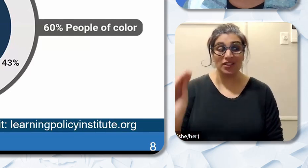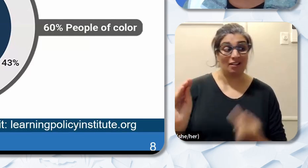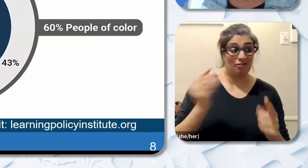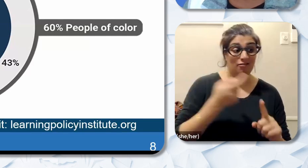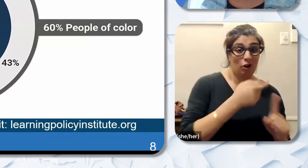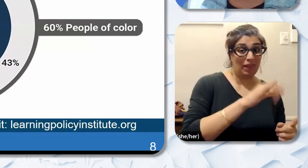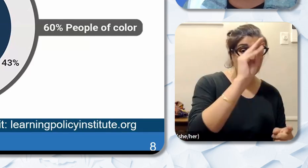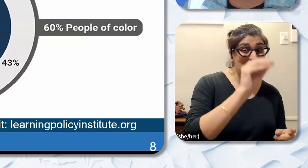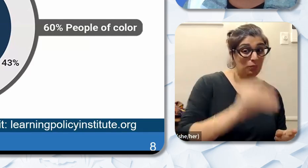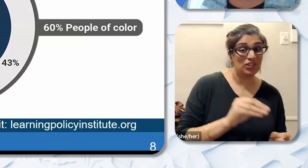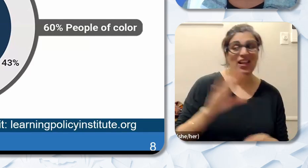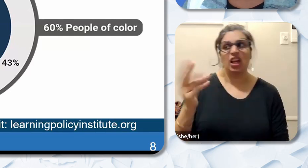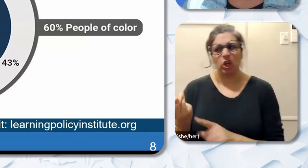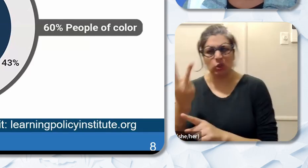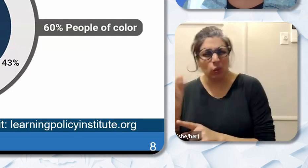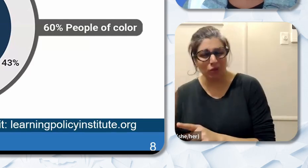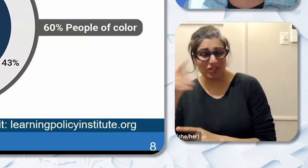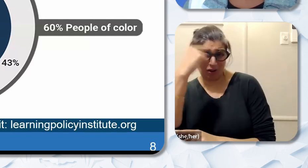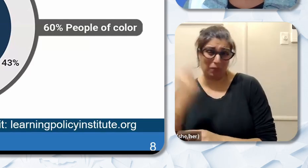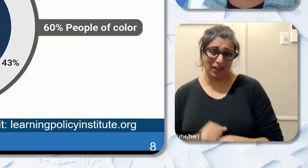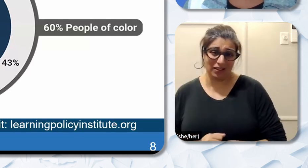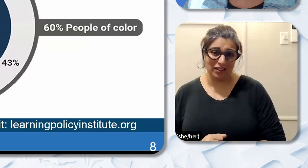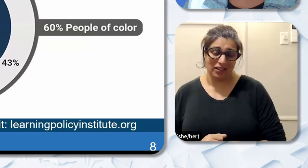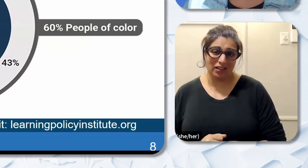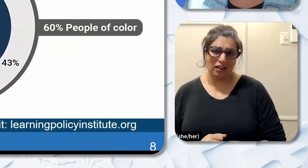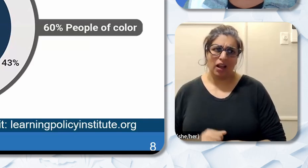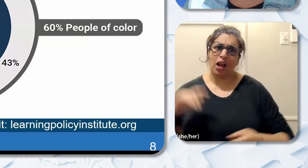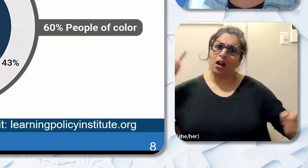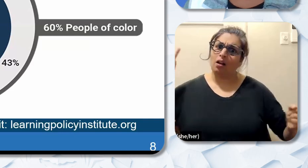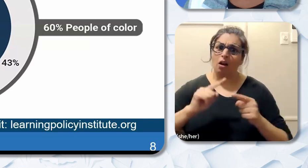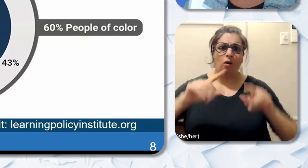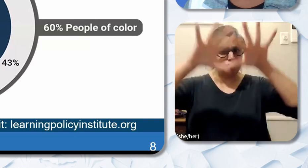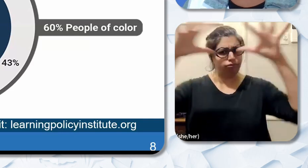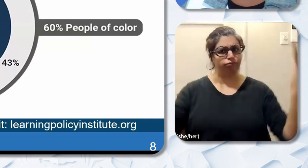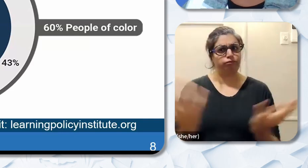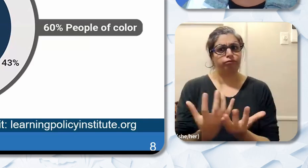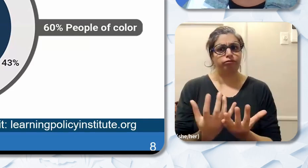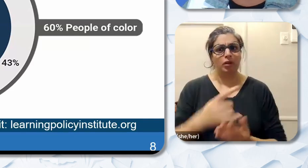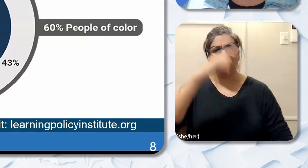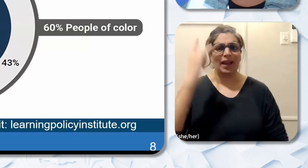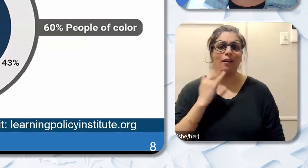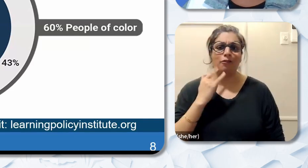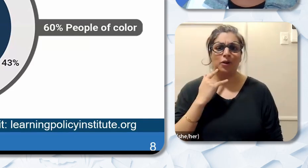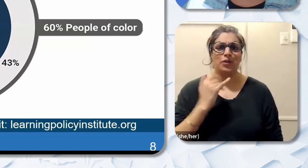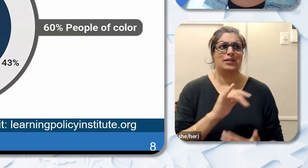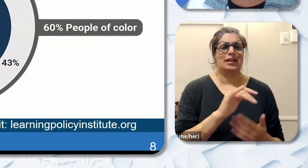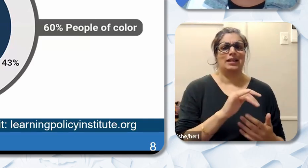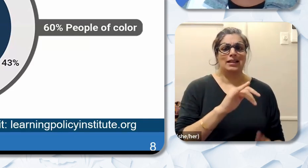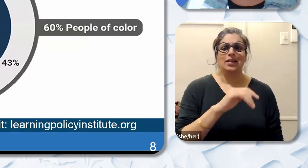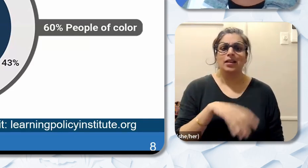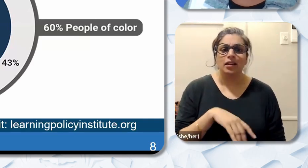Black educators. This is lower than the overall proportion of Black Californians which is 6.5%.